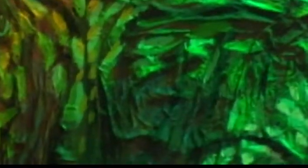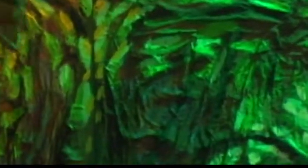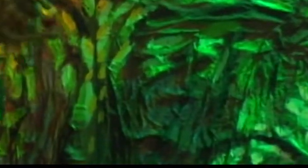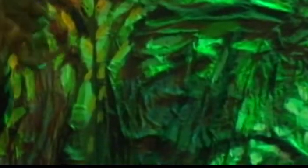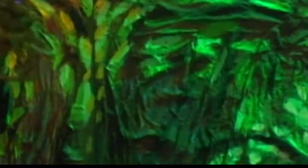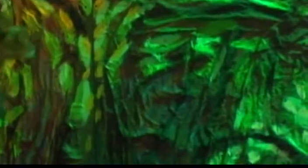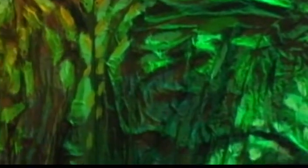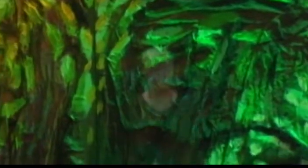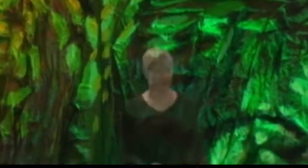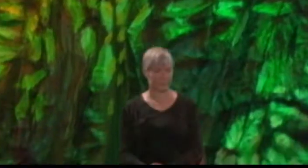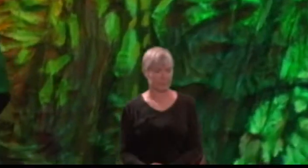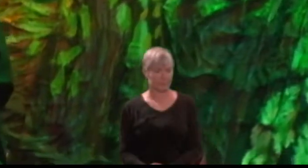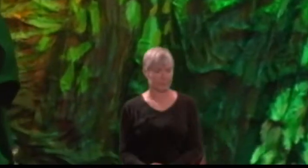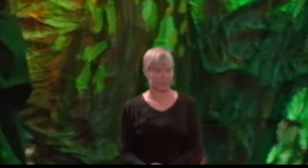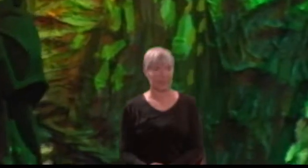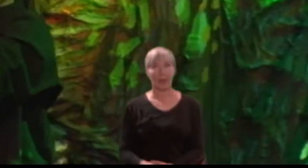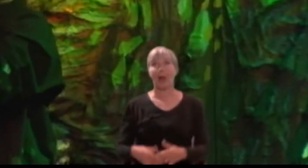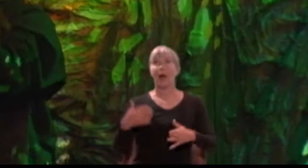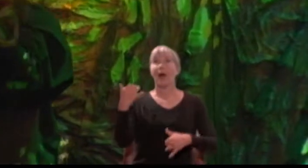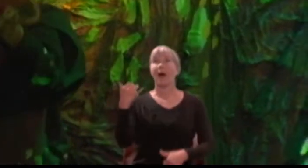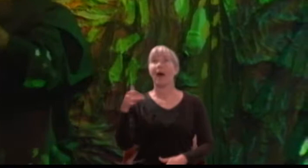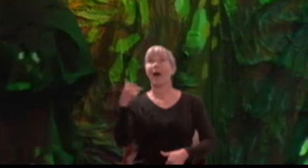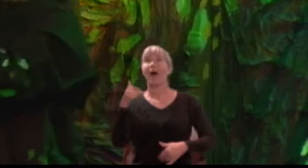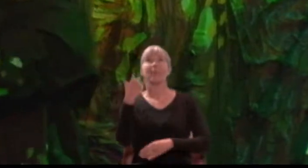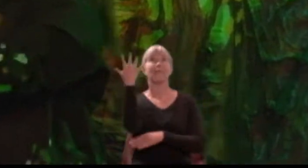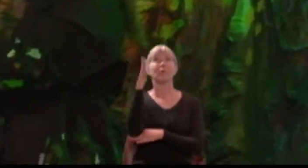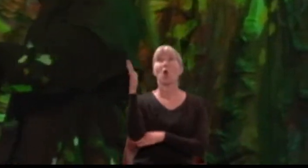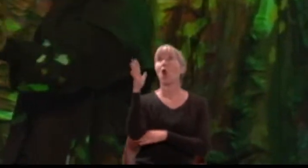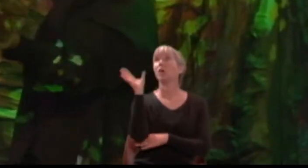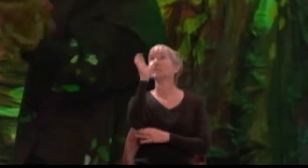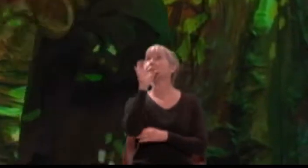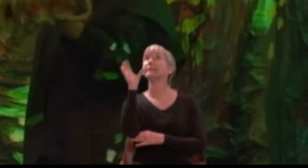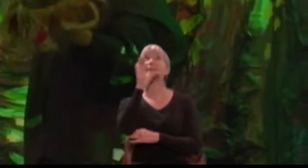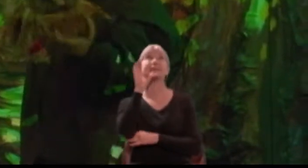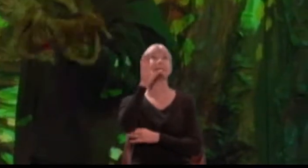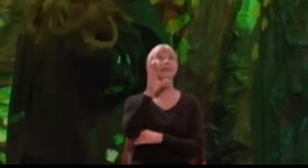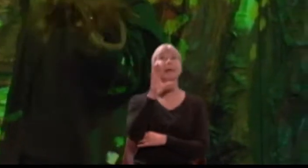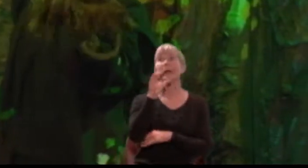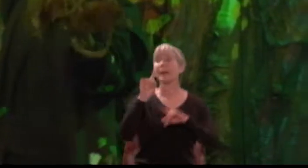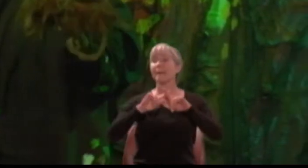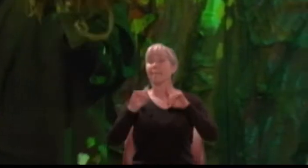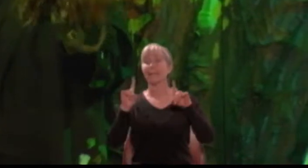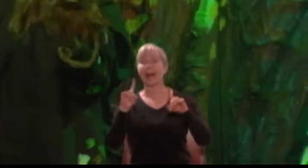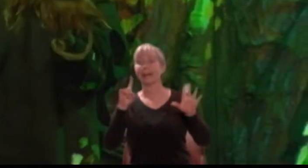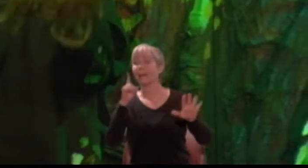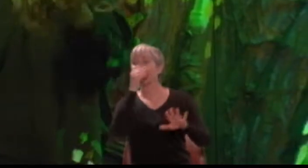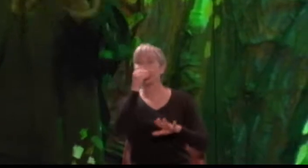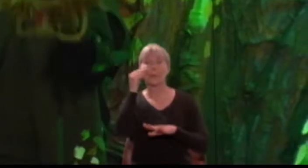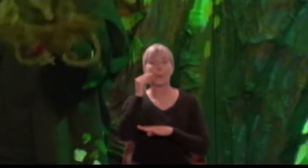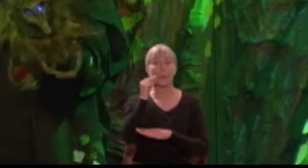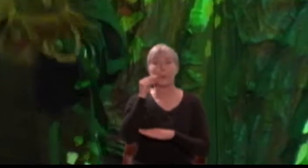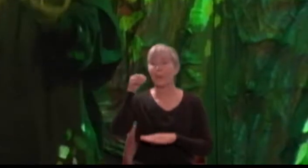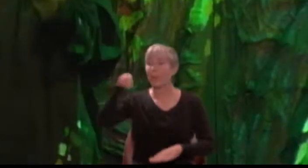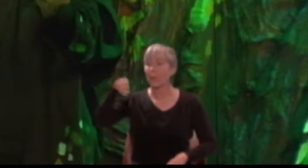Puck: Through the forest have I gone, but Athenian found I none on whose eyes I might approve this flower's force in stirring love